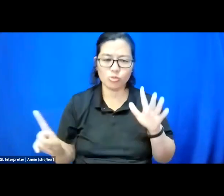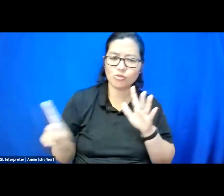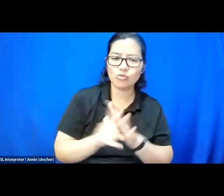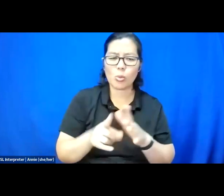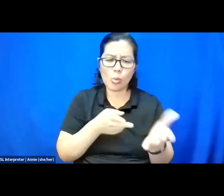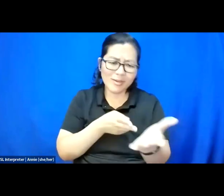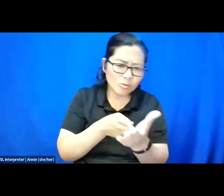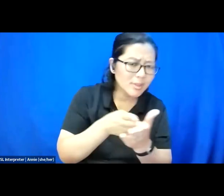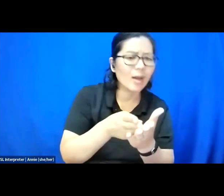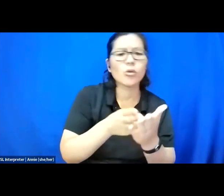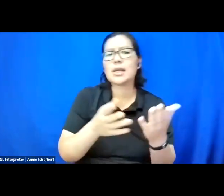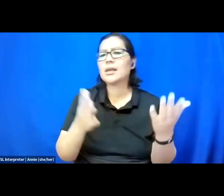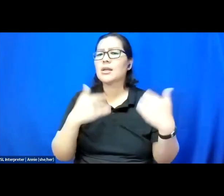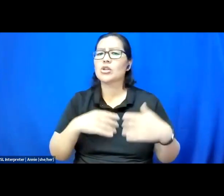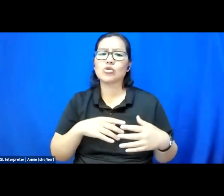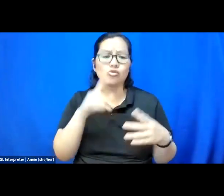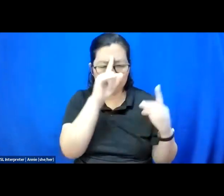strategy and heart every day since he started.